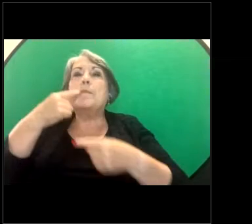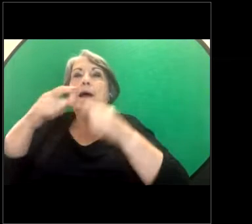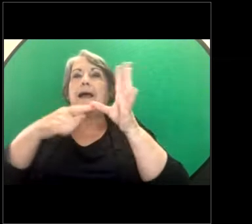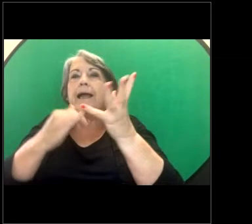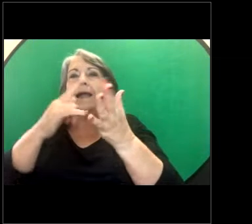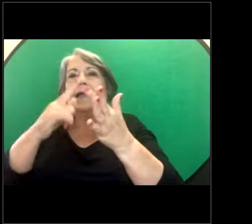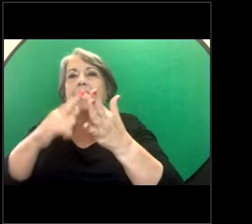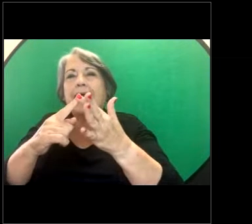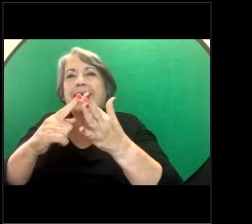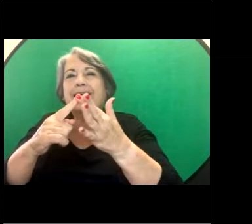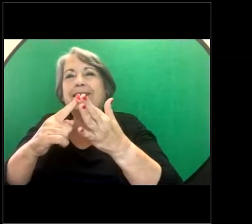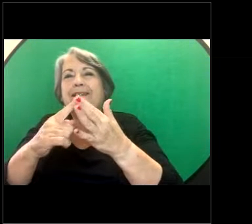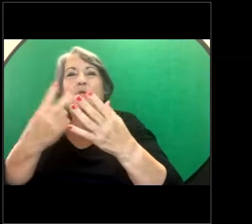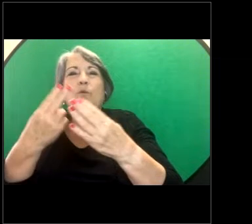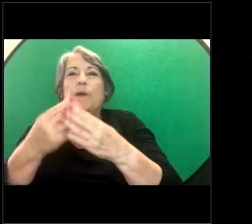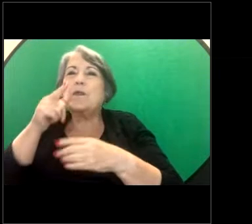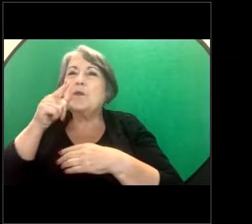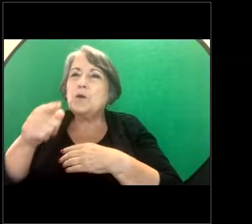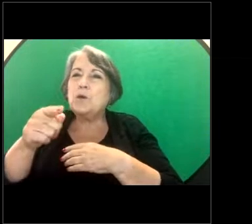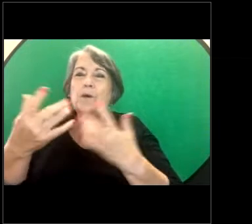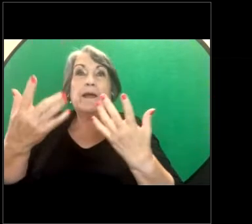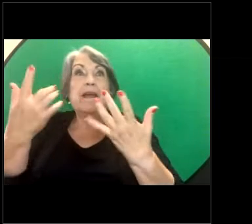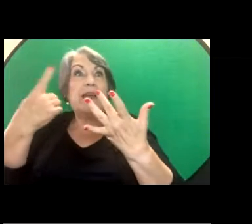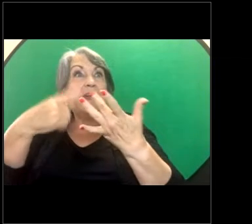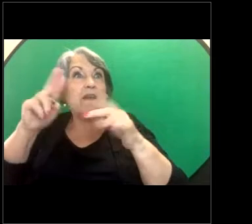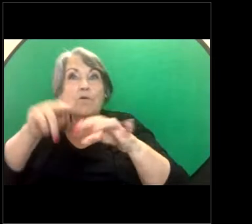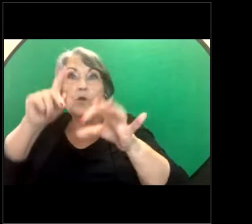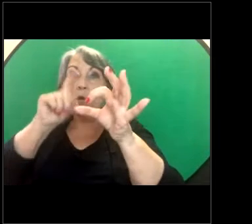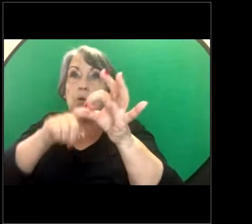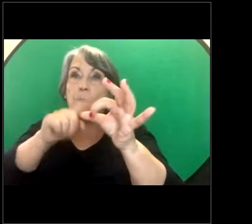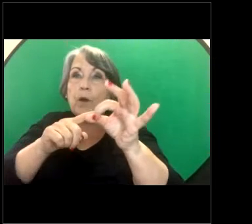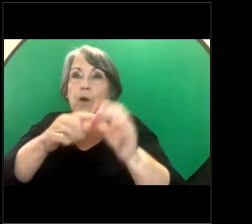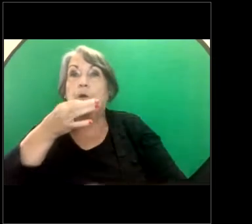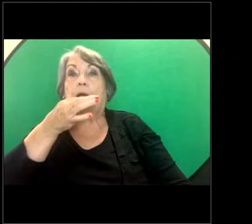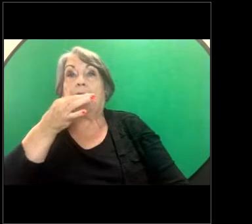if you have any questions about those you can raise them and we can address them at the end.